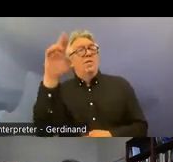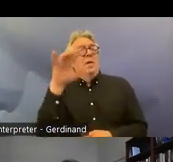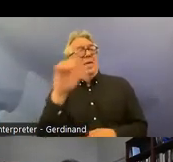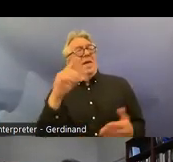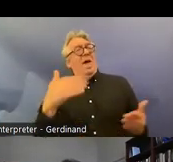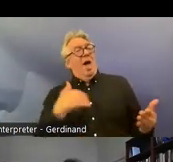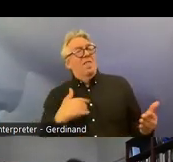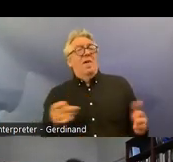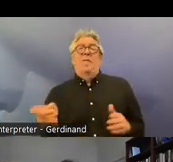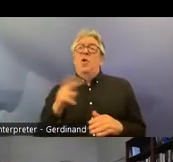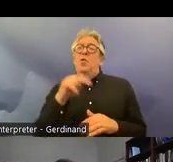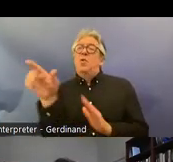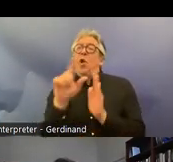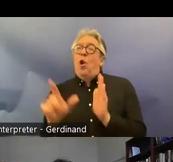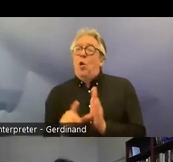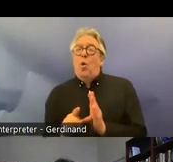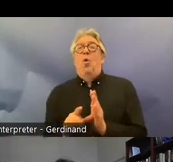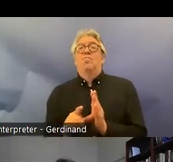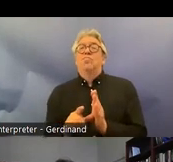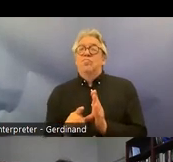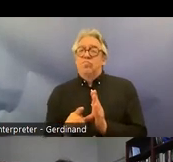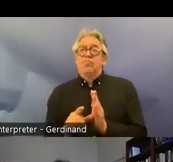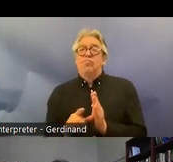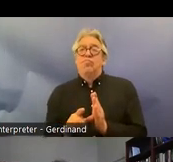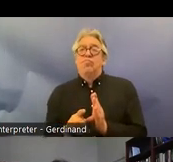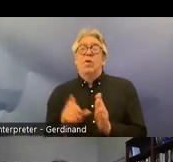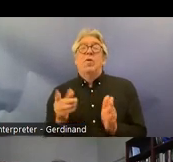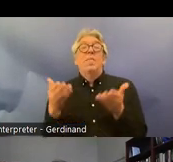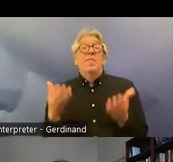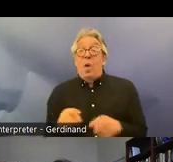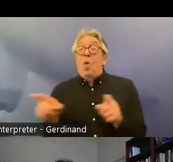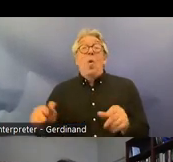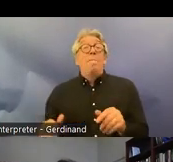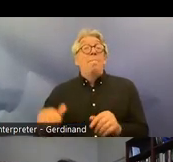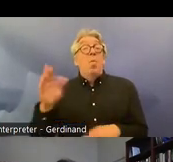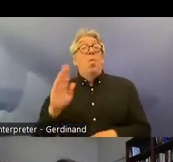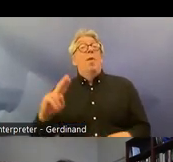actors will use uh the convention to a larger extent more actors will be aware